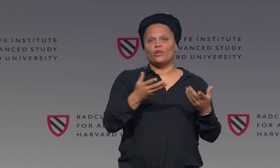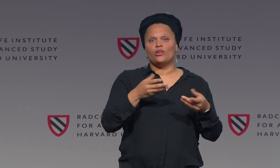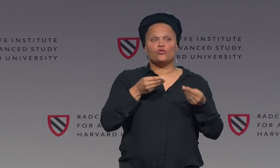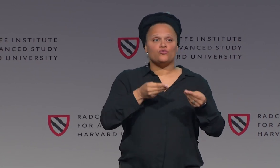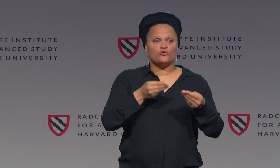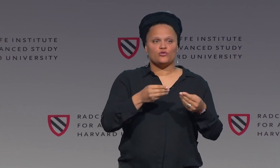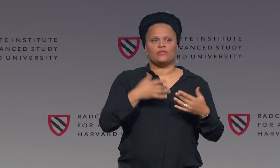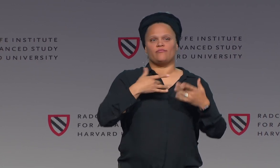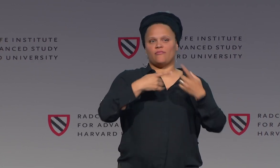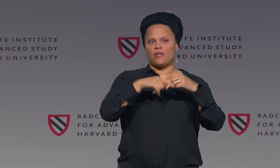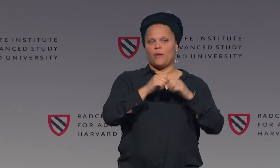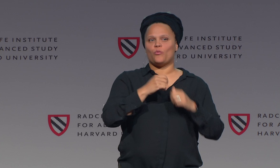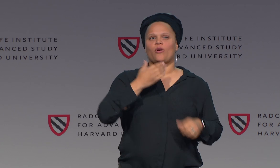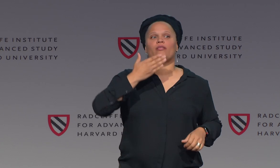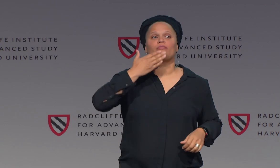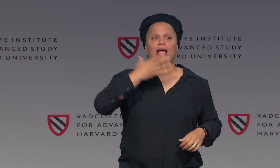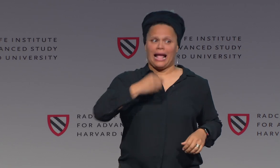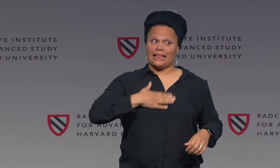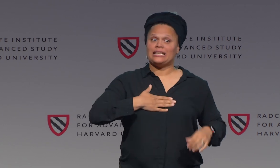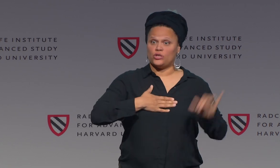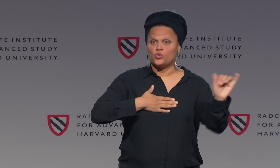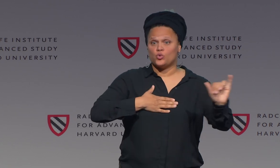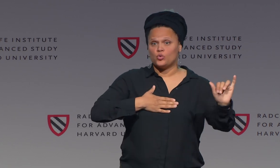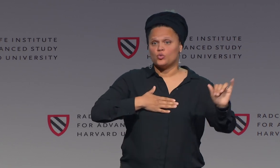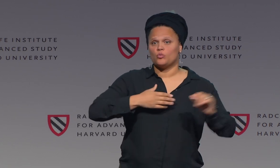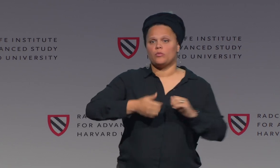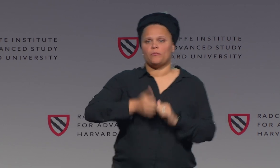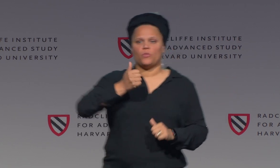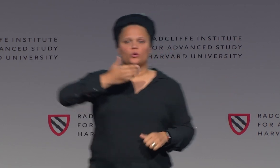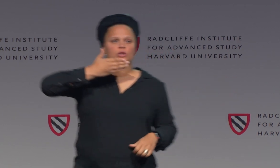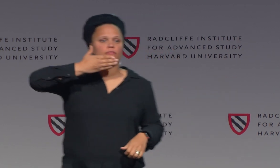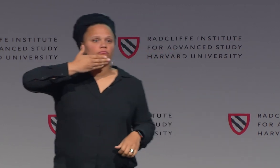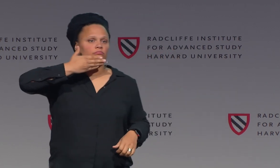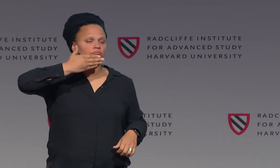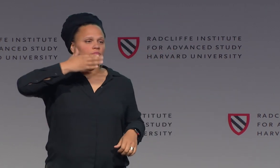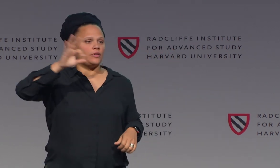emotion, nurturing, typically have these two locations.